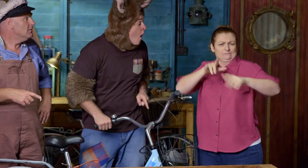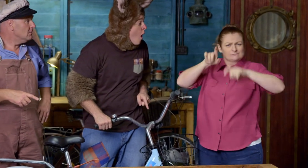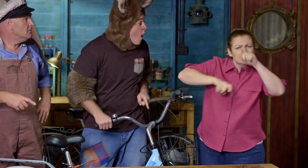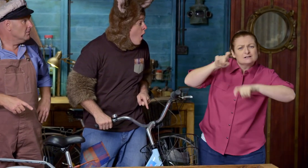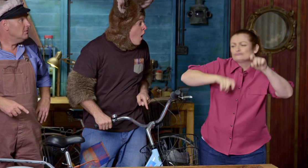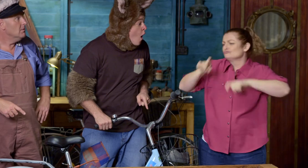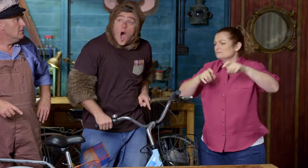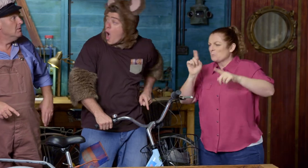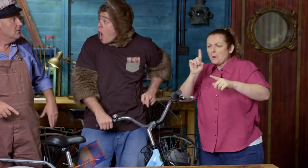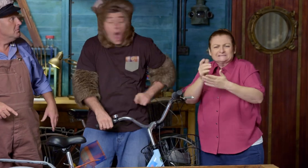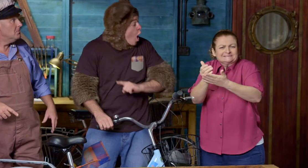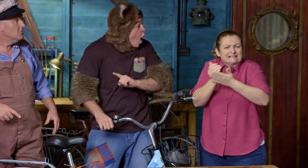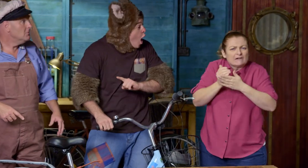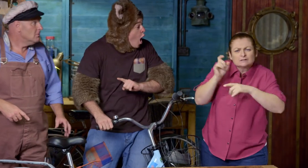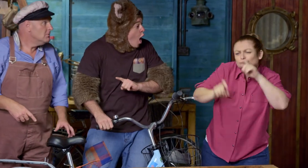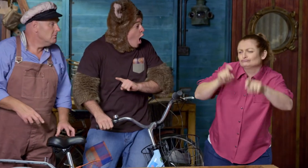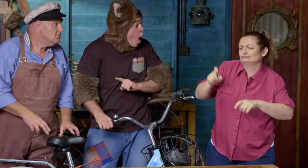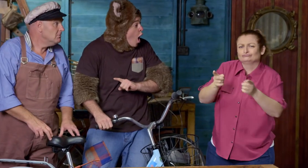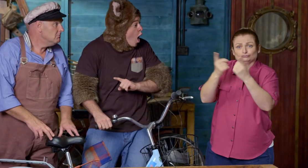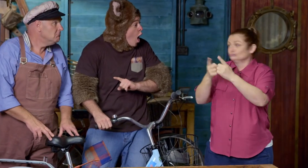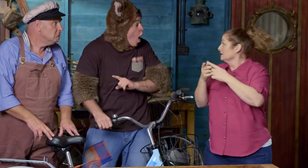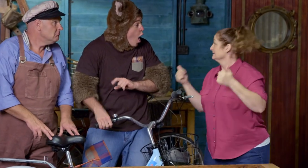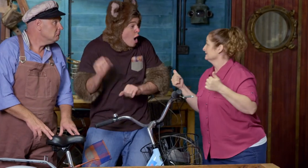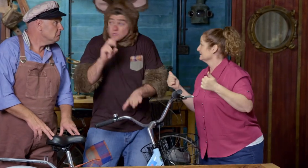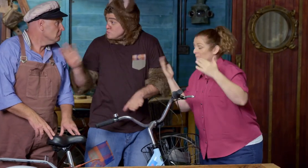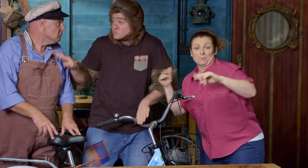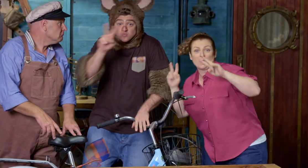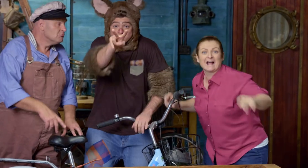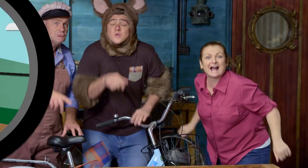and being safe while they're riding? Yeah, let's watch!